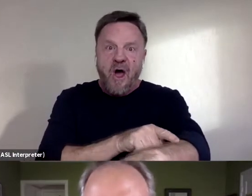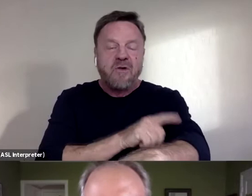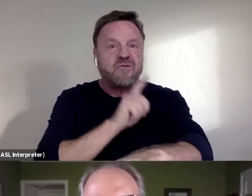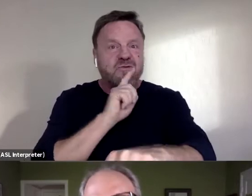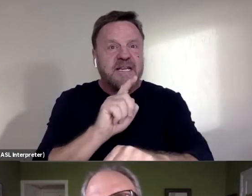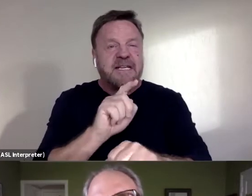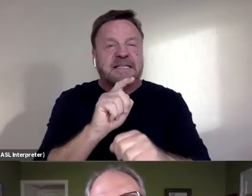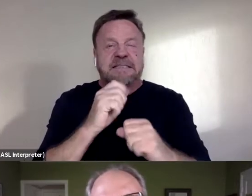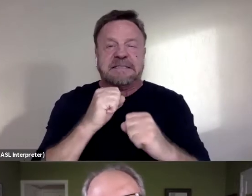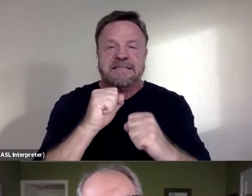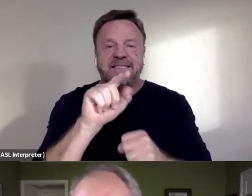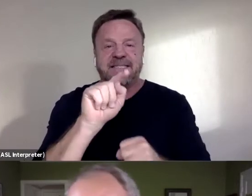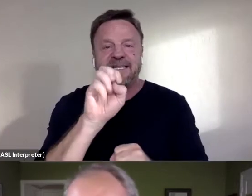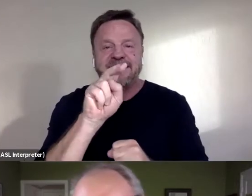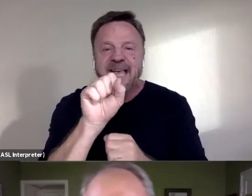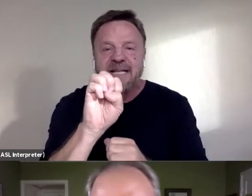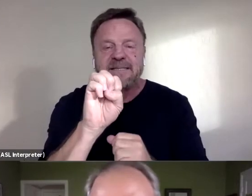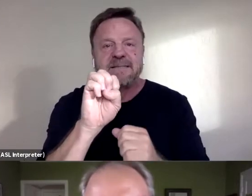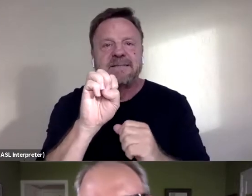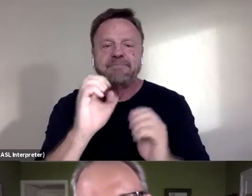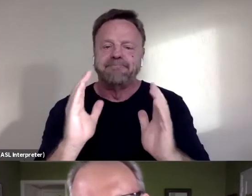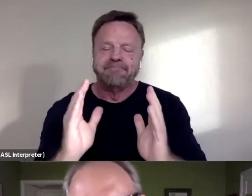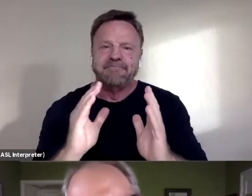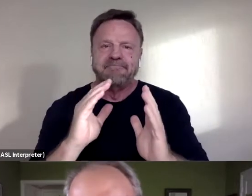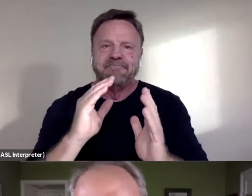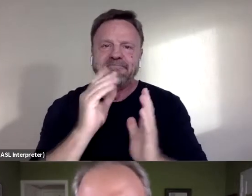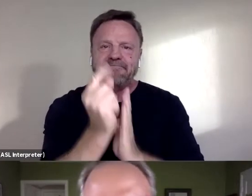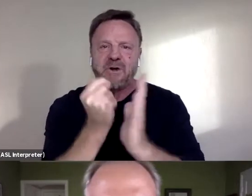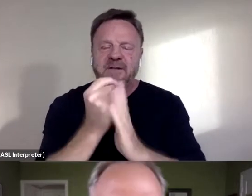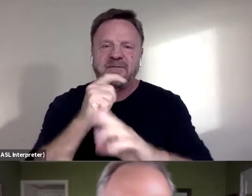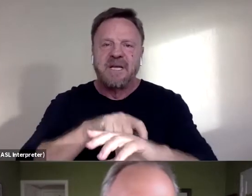period of continuing,